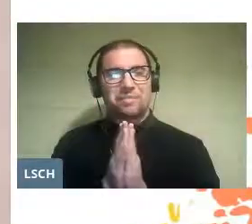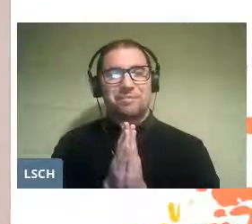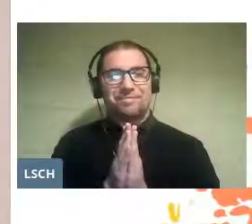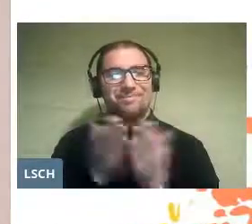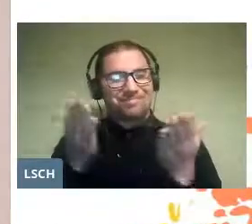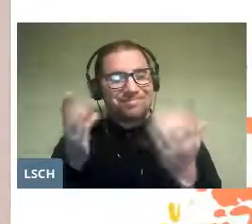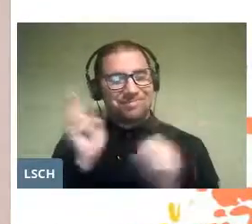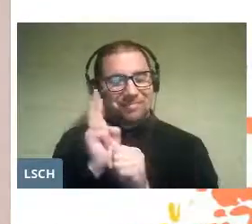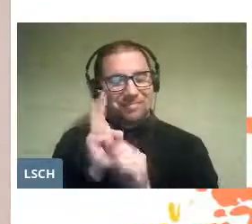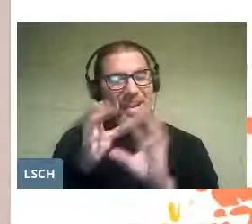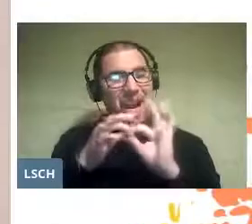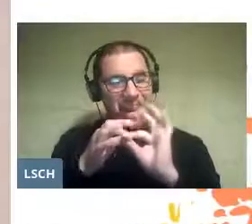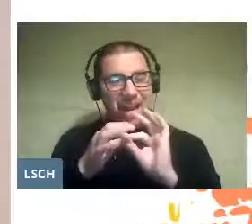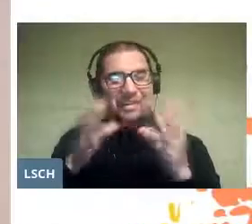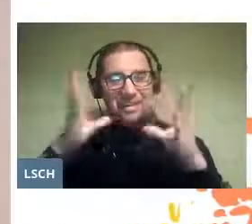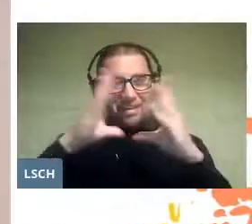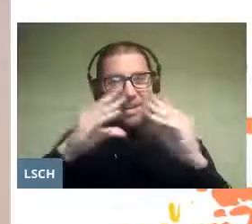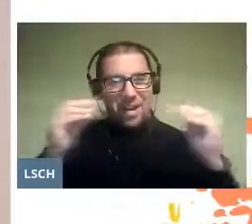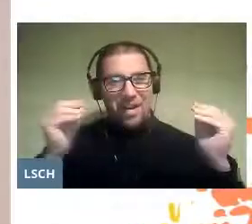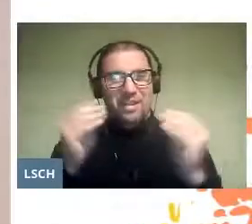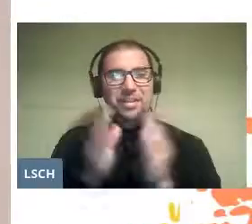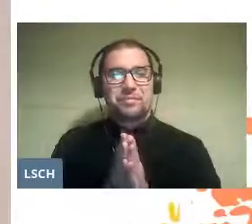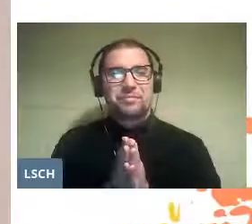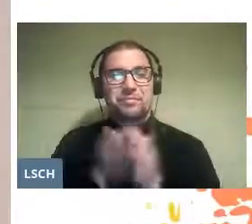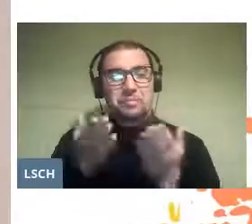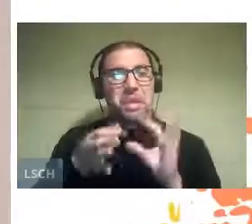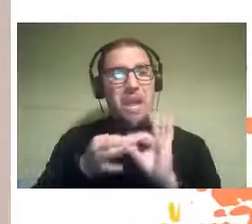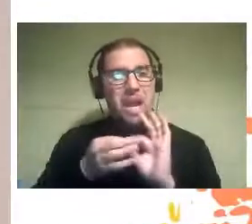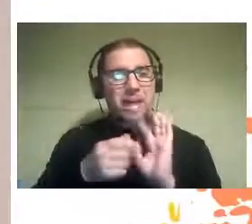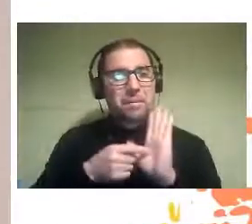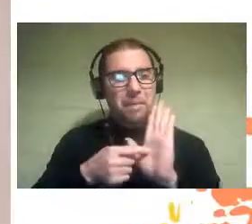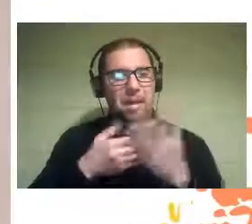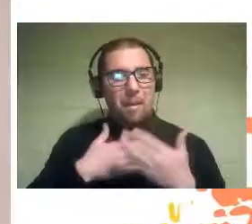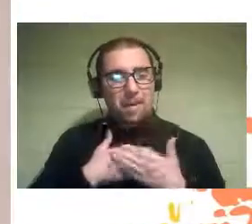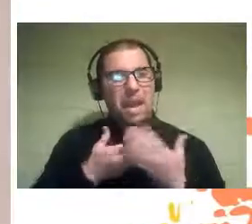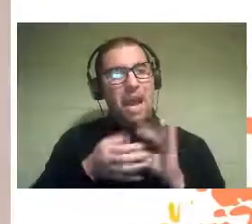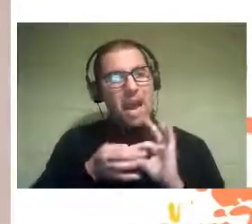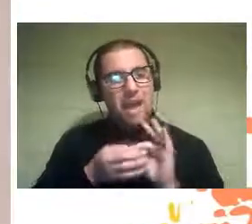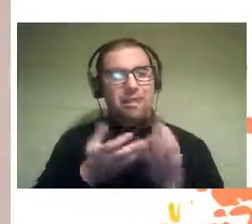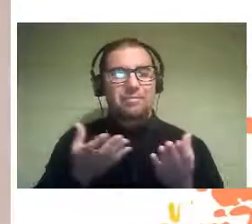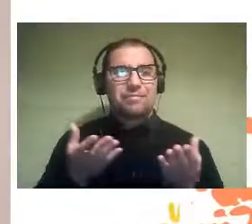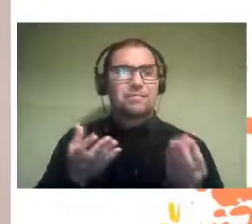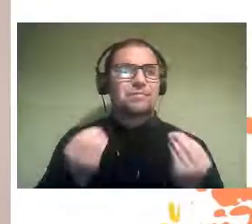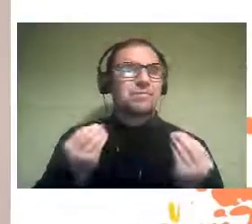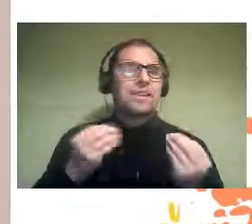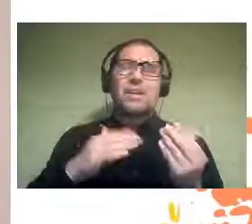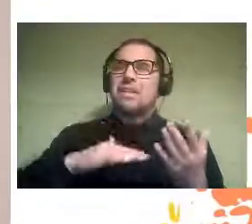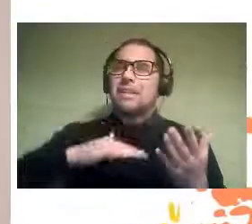Thank you very much for that presentation so full of lyricism.